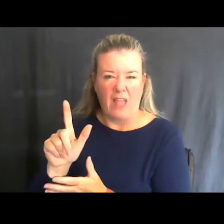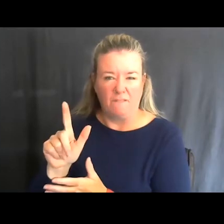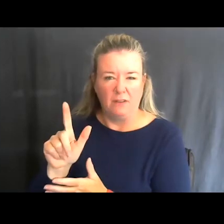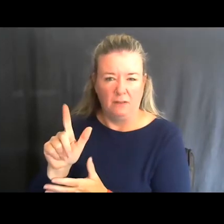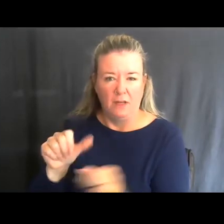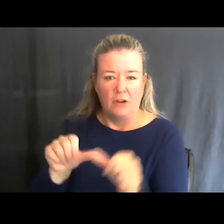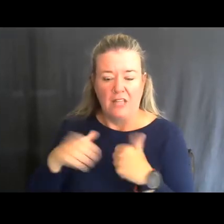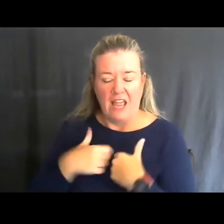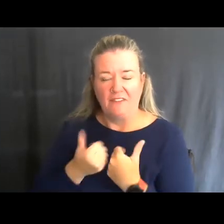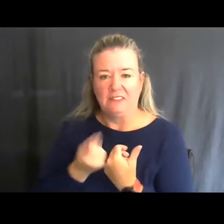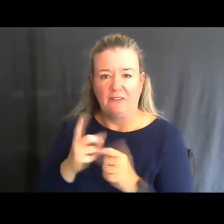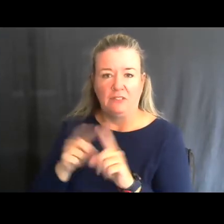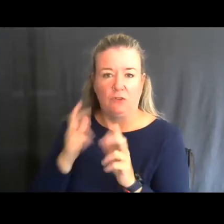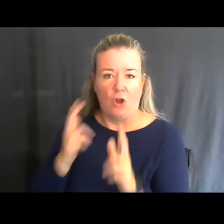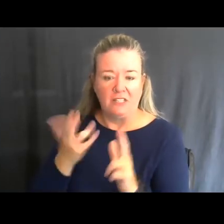features as well.